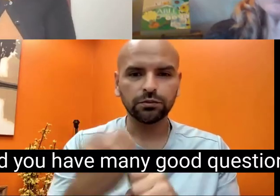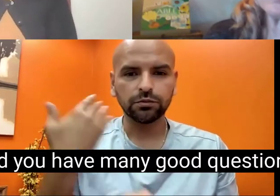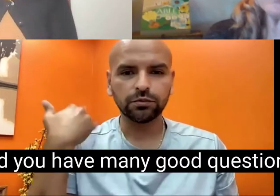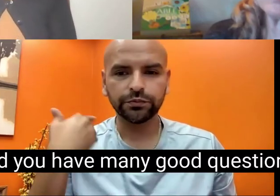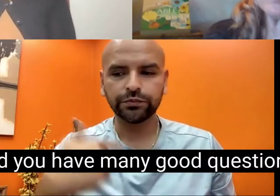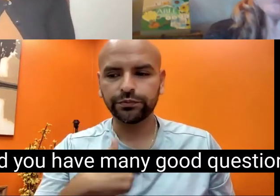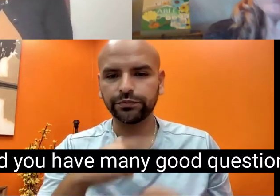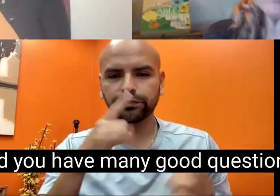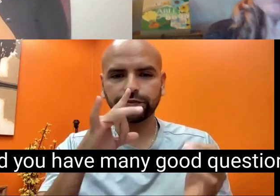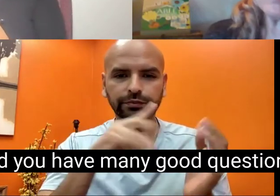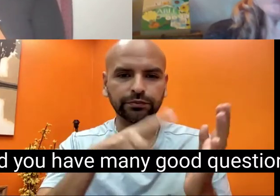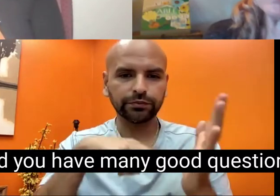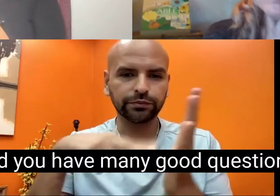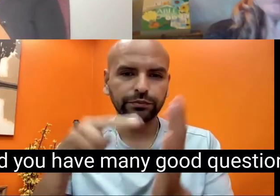And you have many good question.